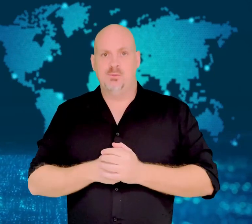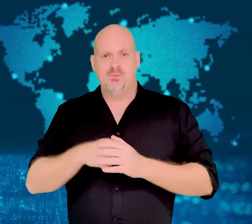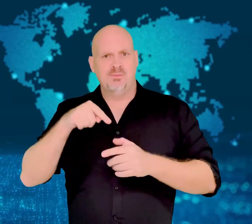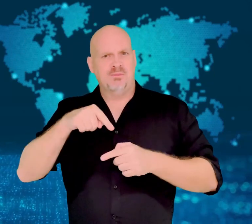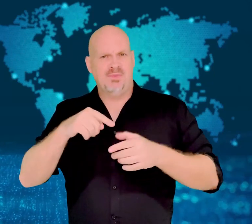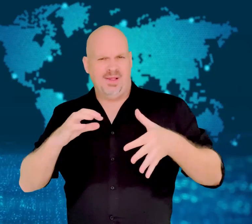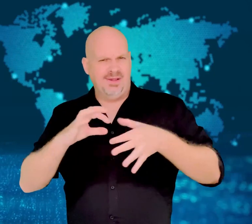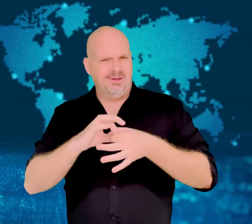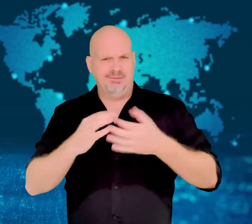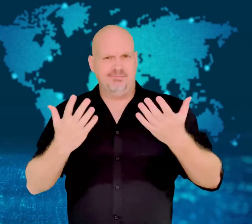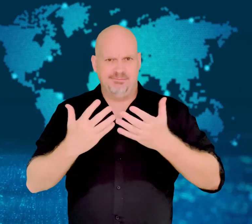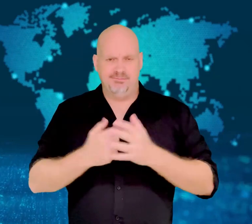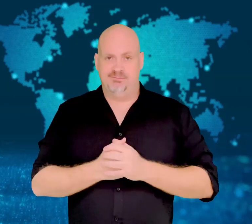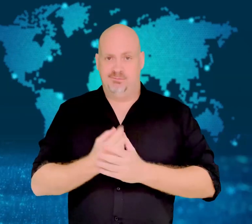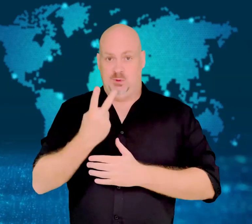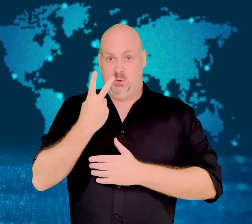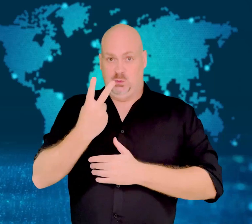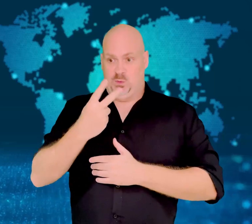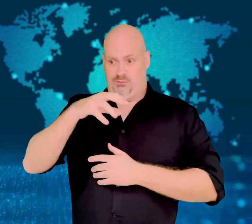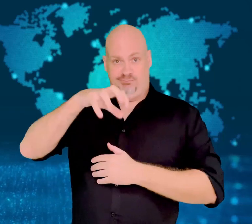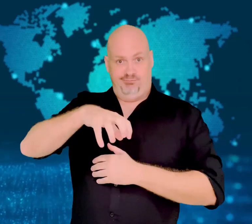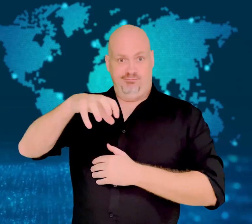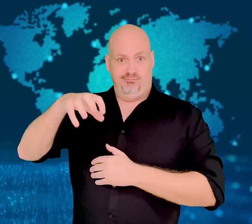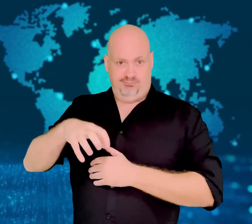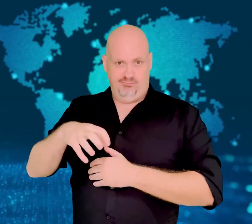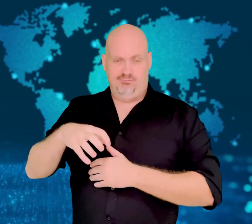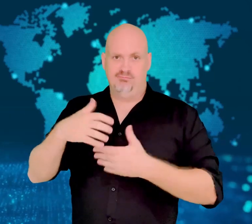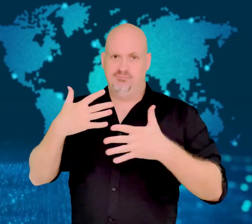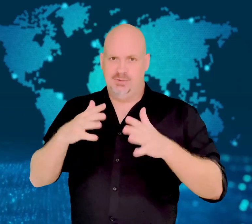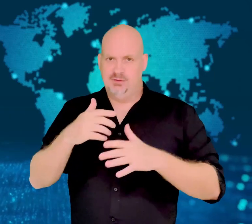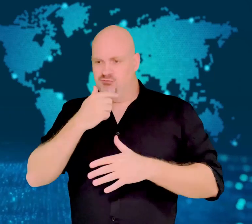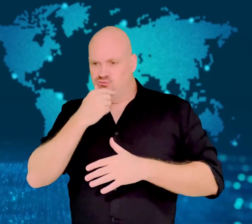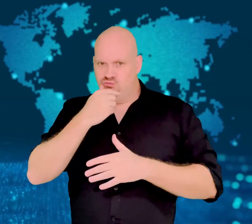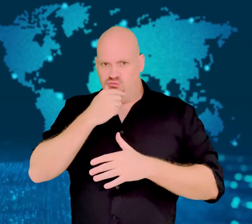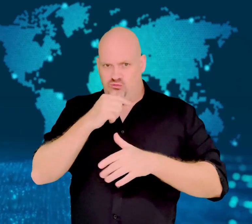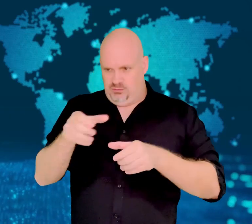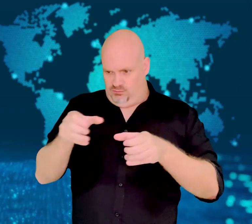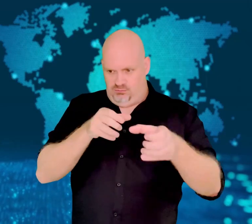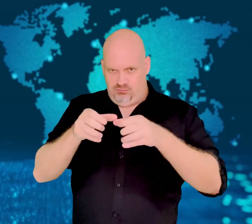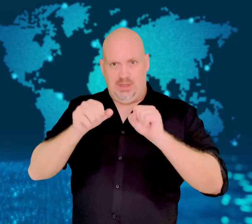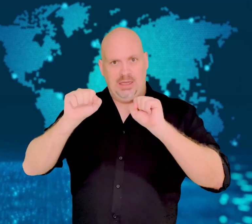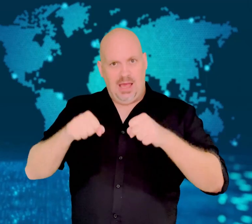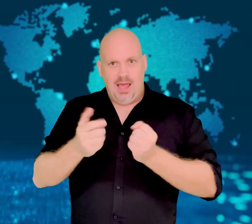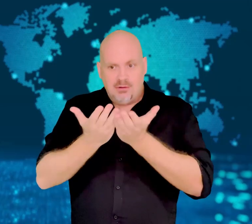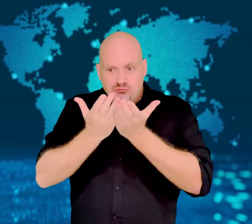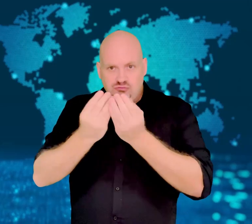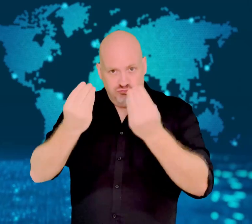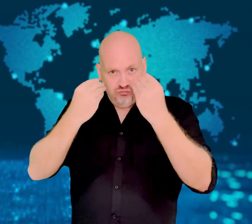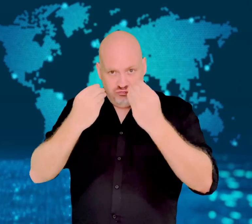use of race when they determine who gets admitted to the college.